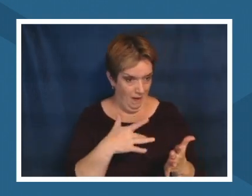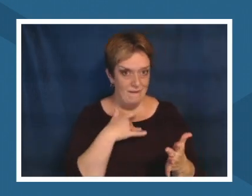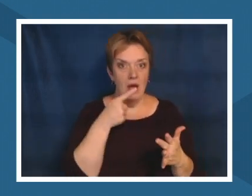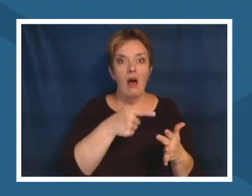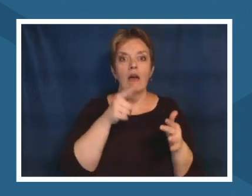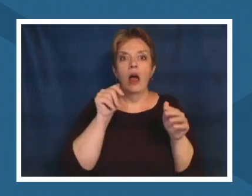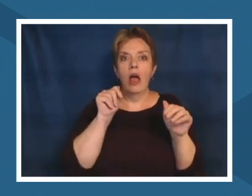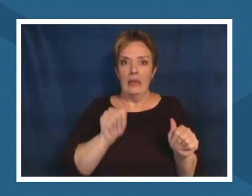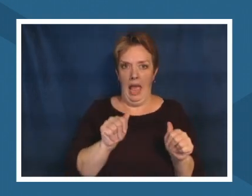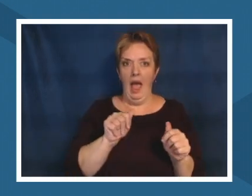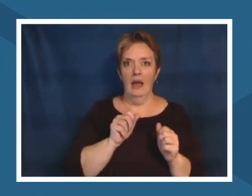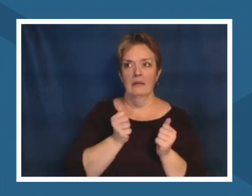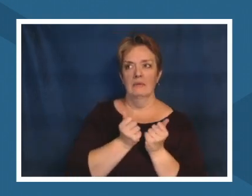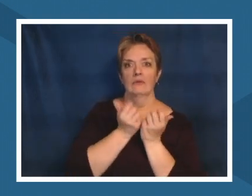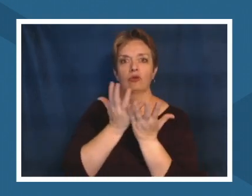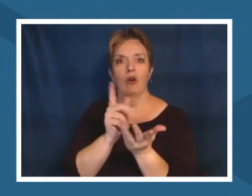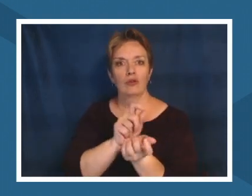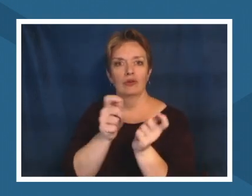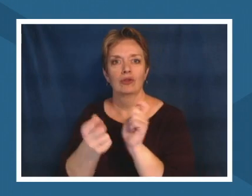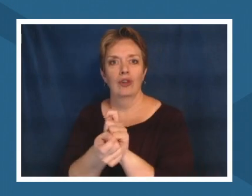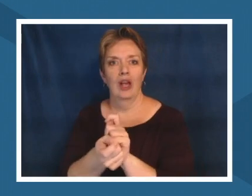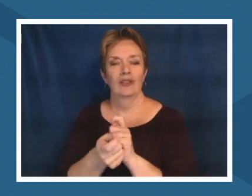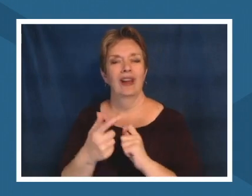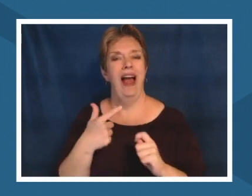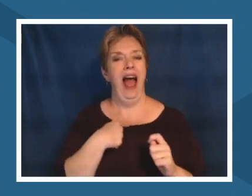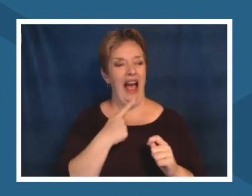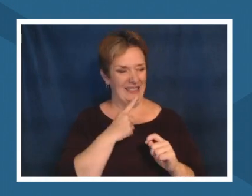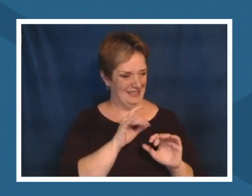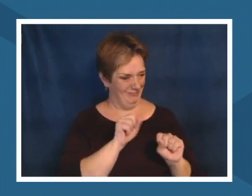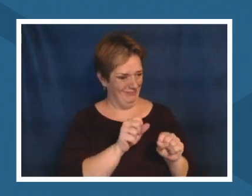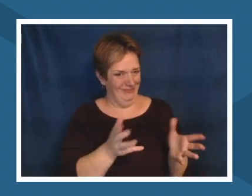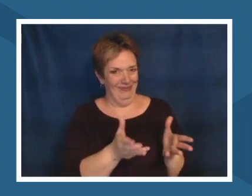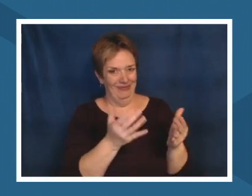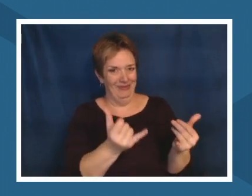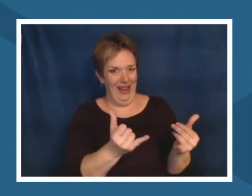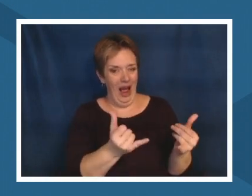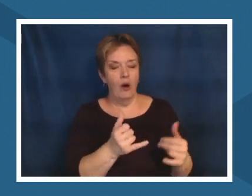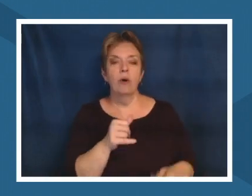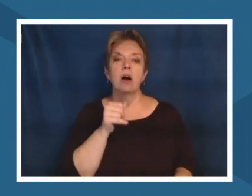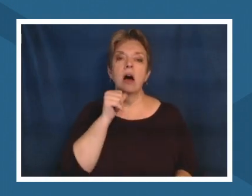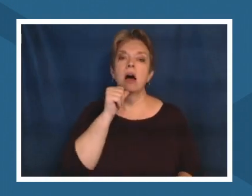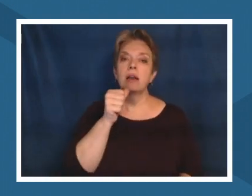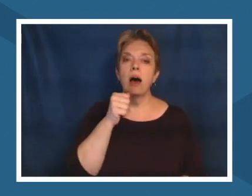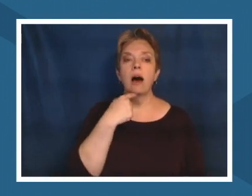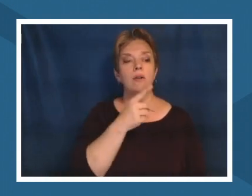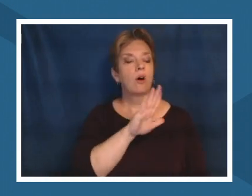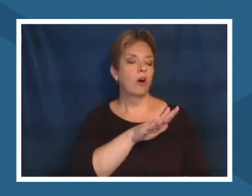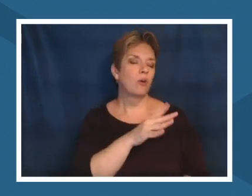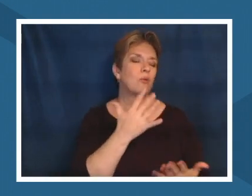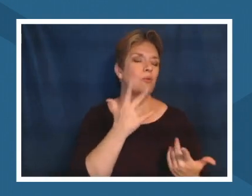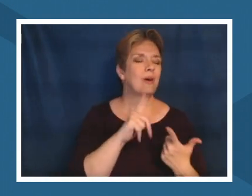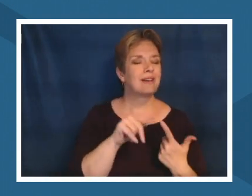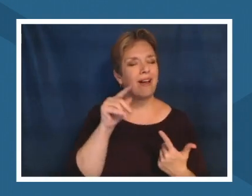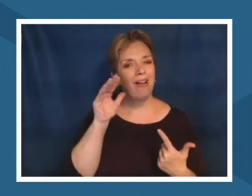change now instead of telling them like you can make that change in five years or you can make that change when you're